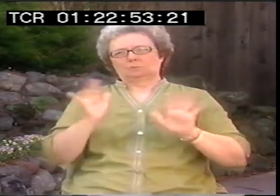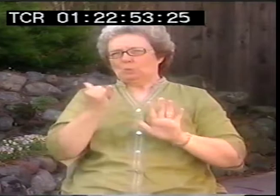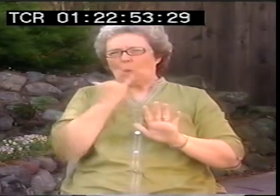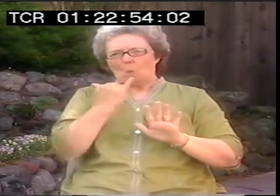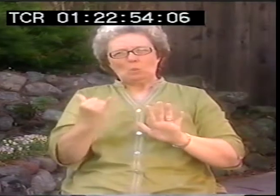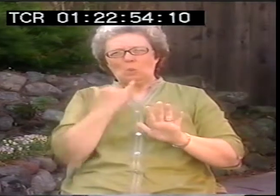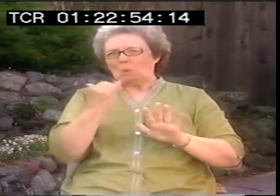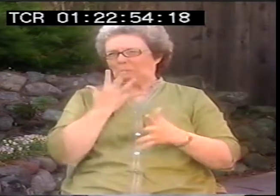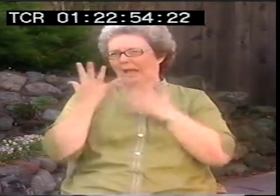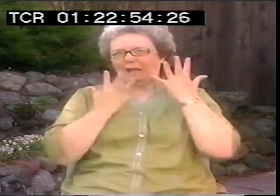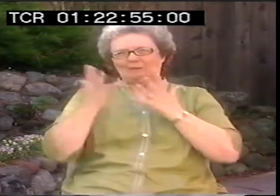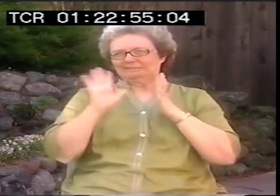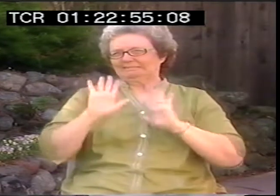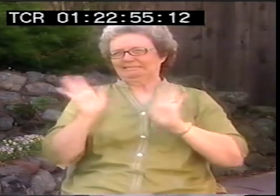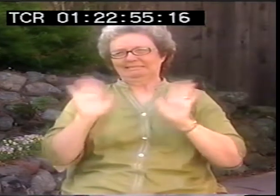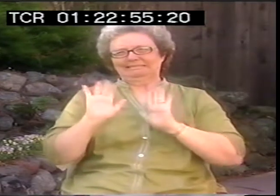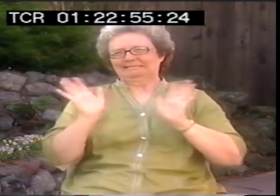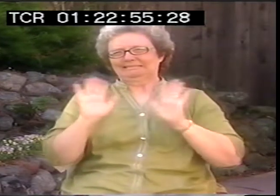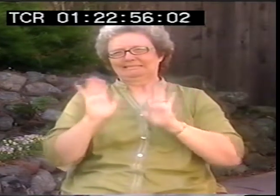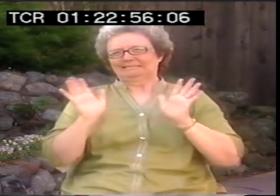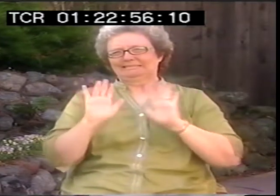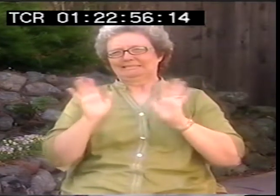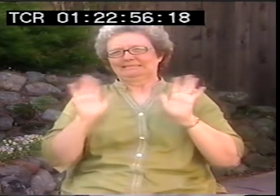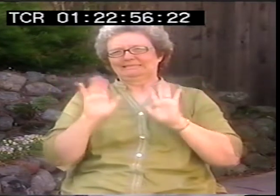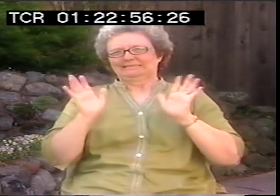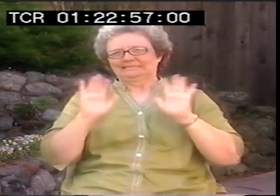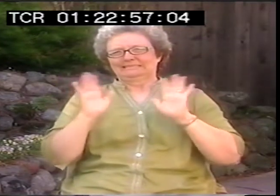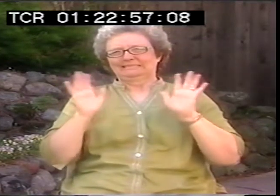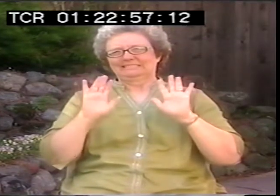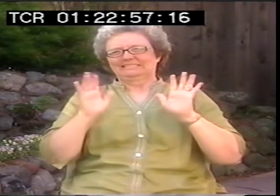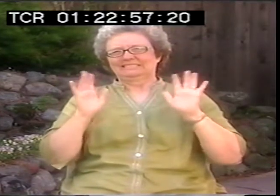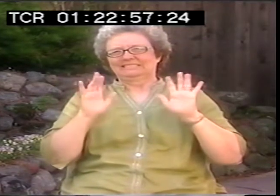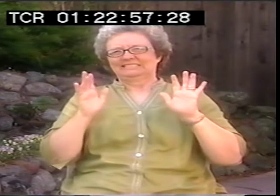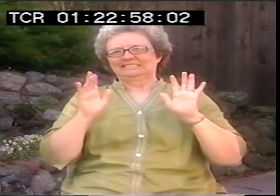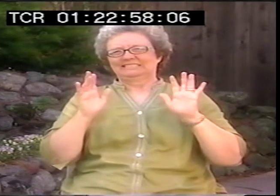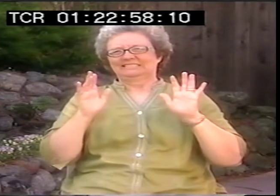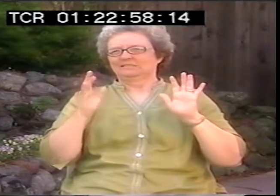ASL, was its own language. And I was kind of scared to tell you the truth.